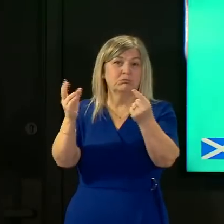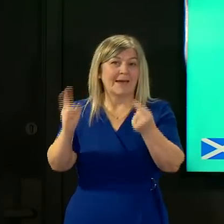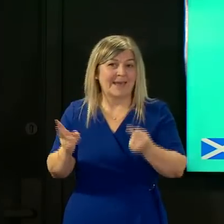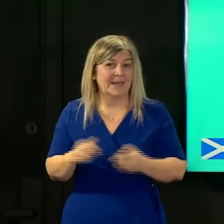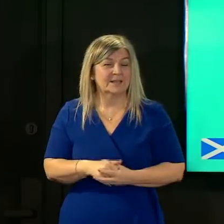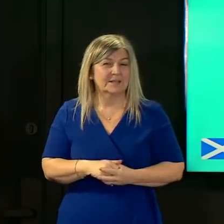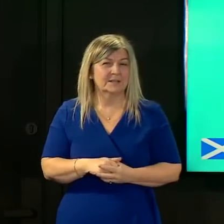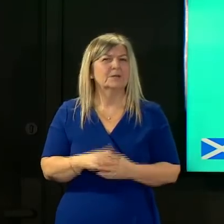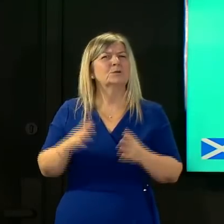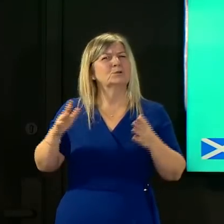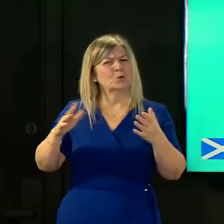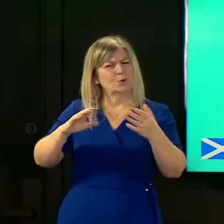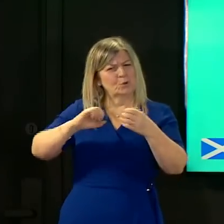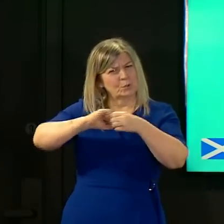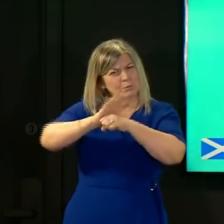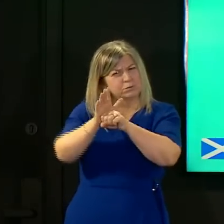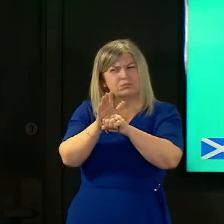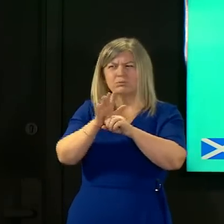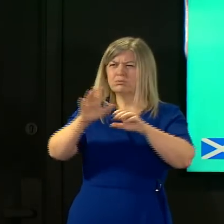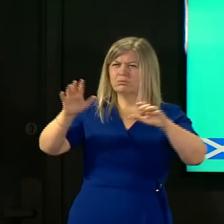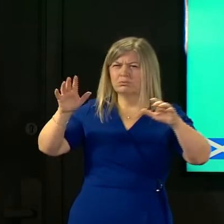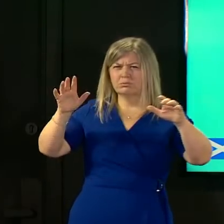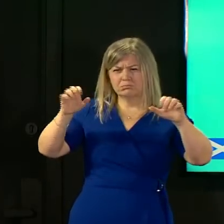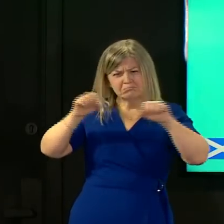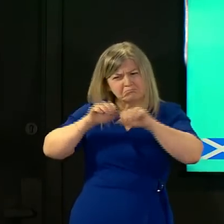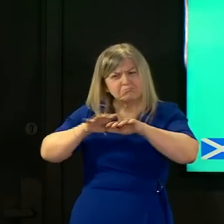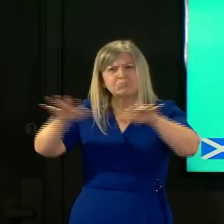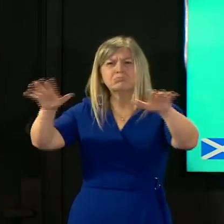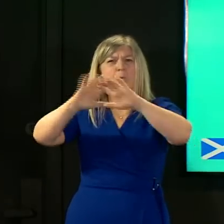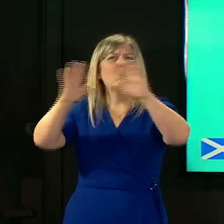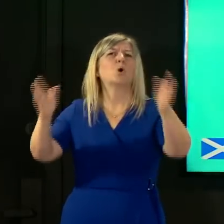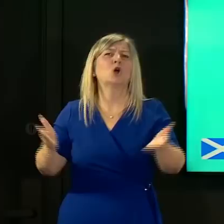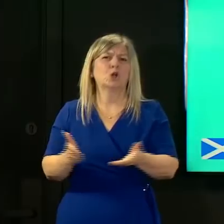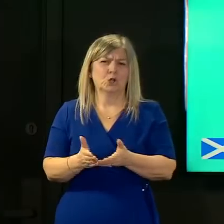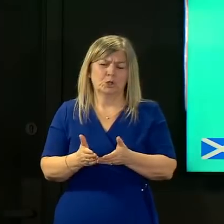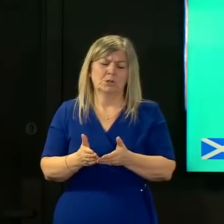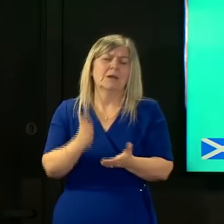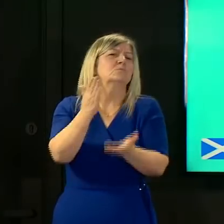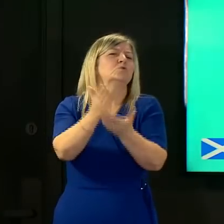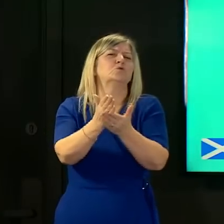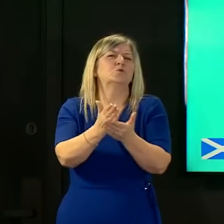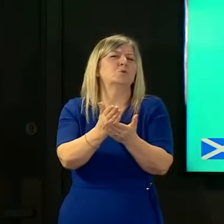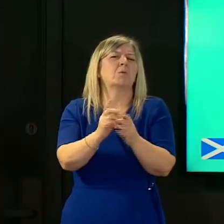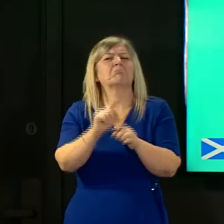a pandemic is a global event and eventually who will make a judgment as to when we pass from